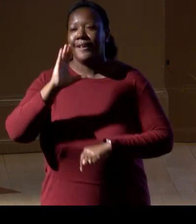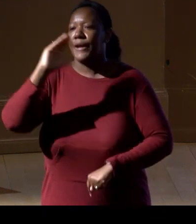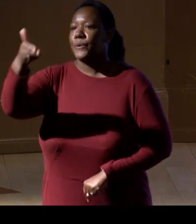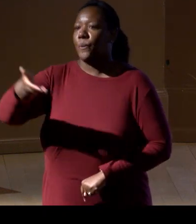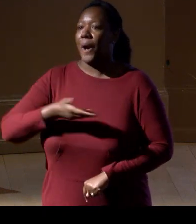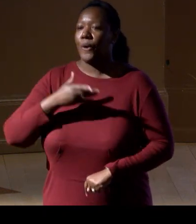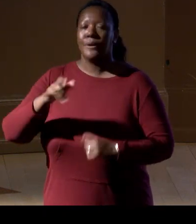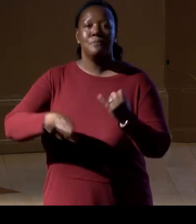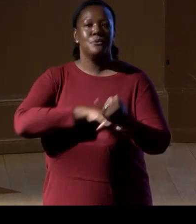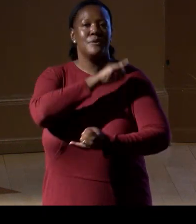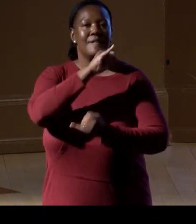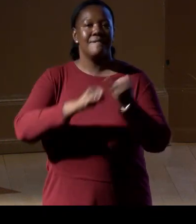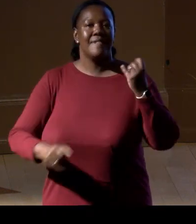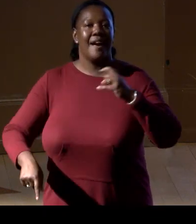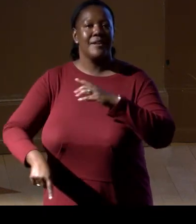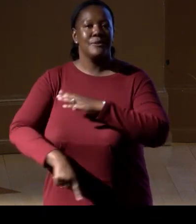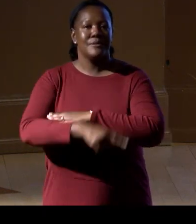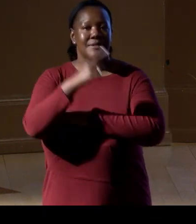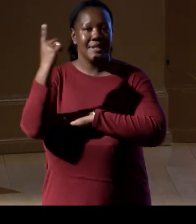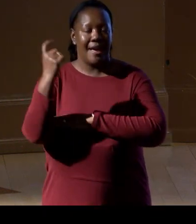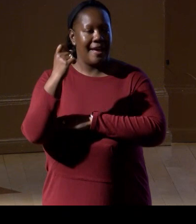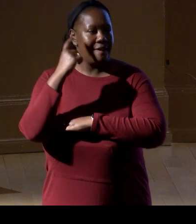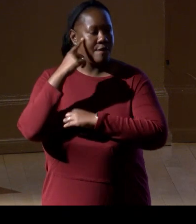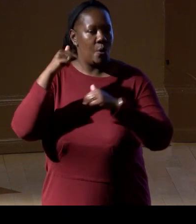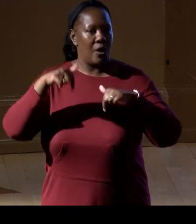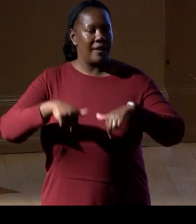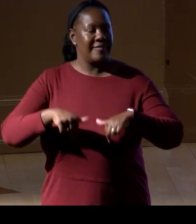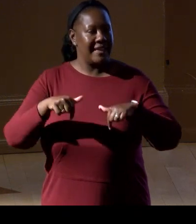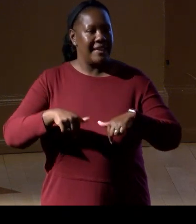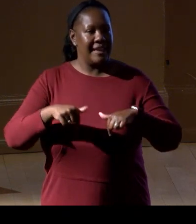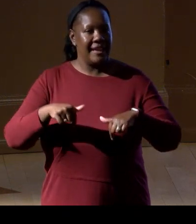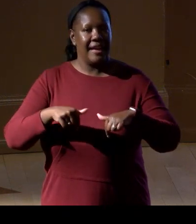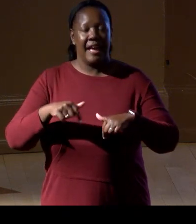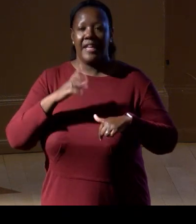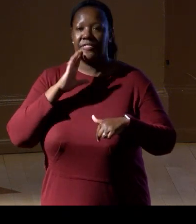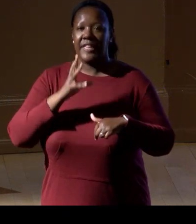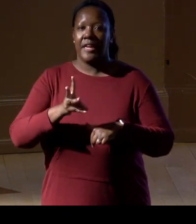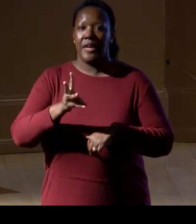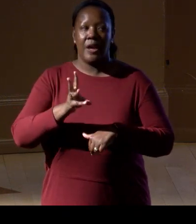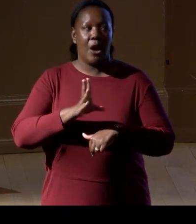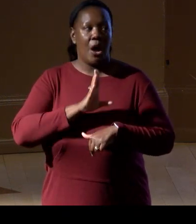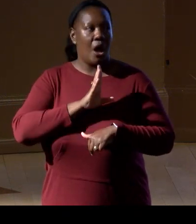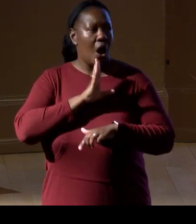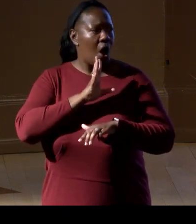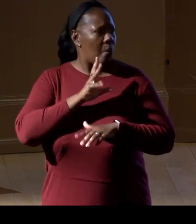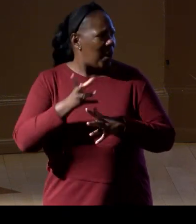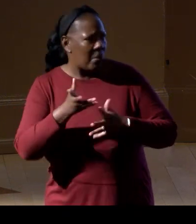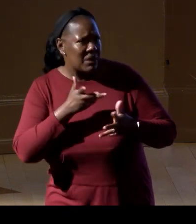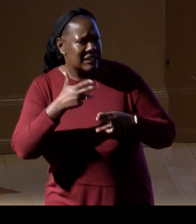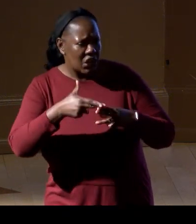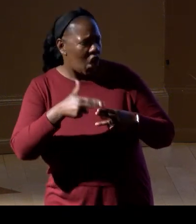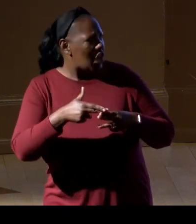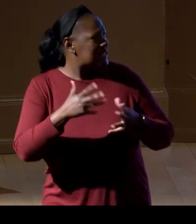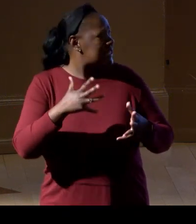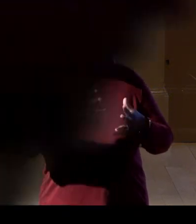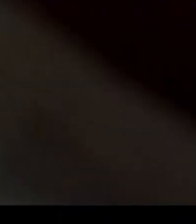of the National Aquatic, or the Aquatic Workshop. - Nailed it. I, what? Yeah, I nailed it, so it's right up there,